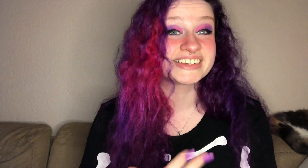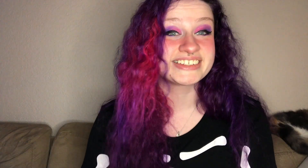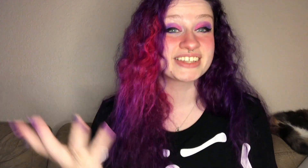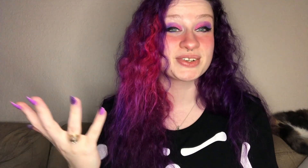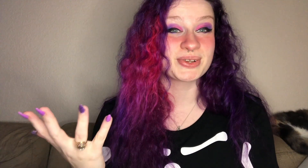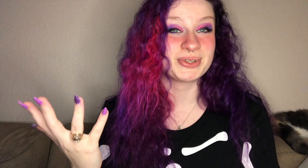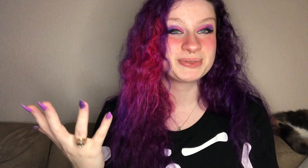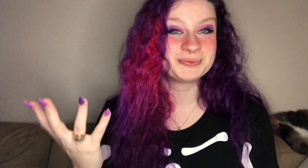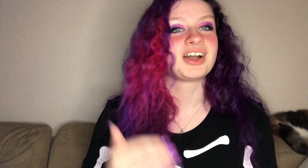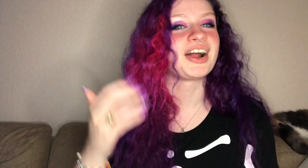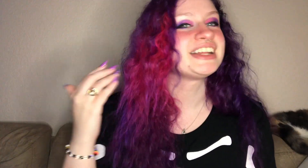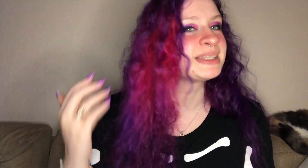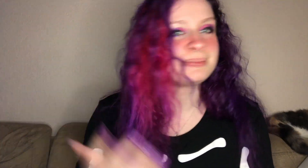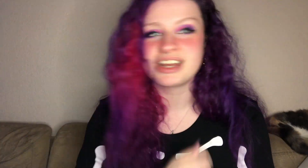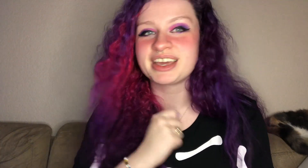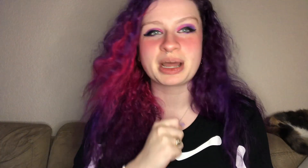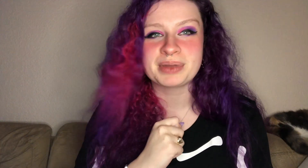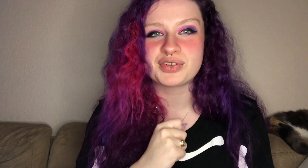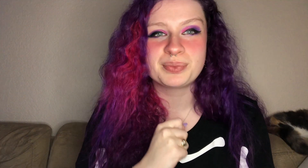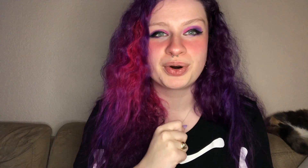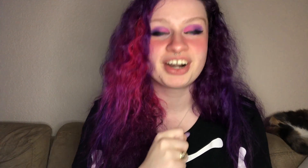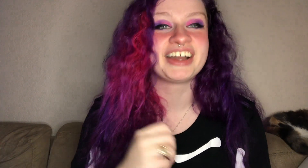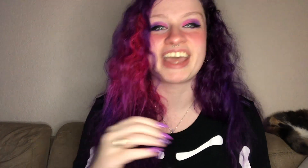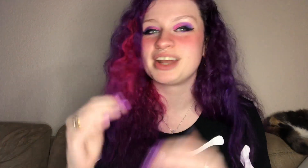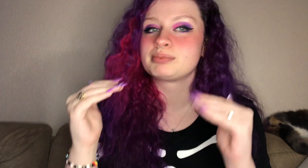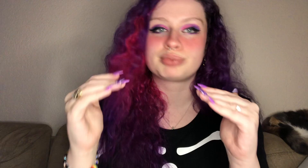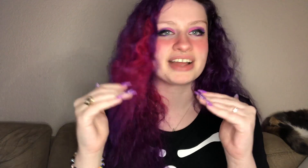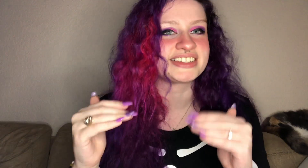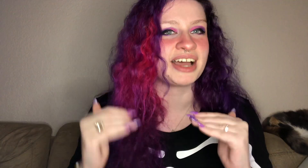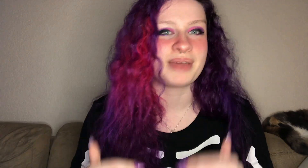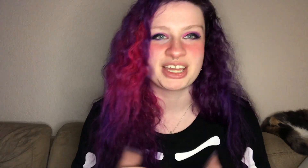six years old all right speeding it up even more again price time age